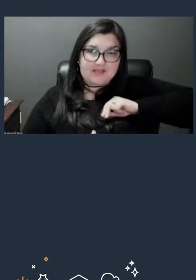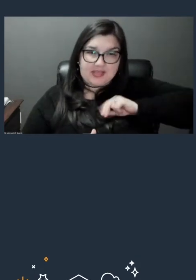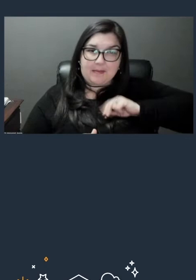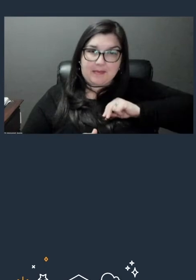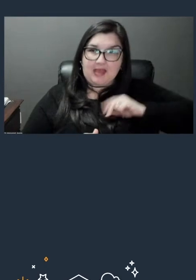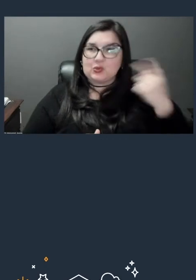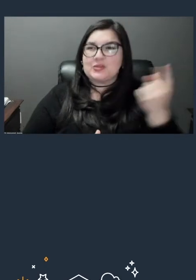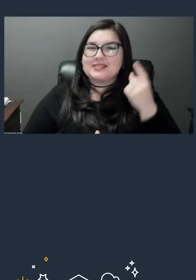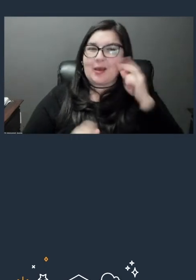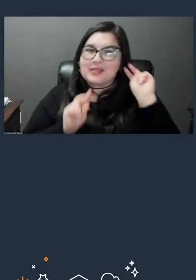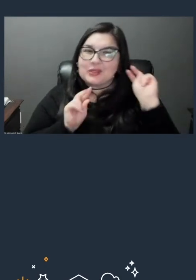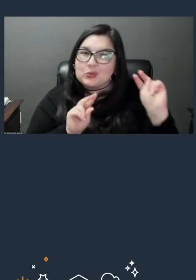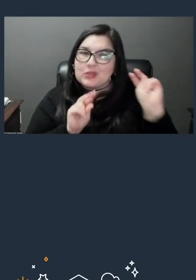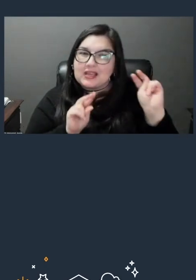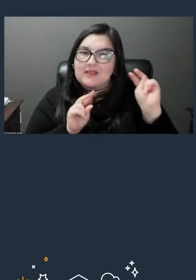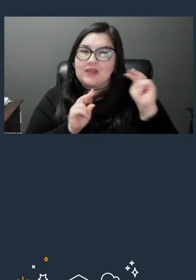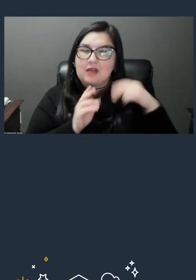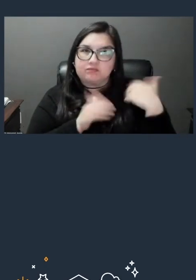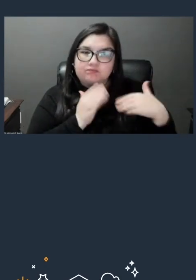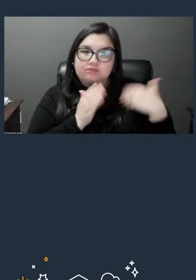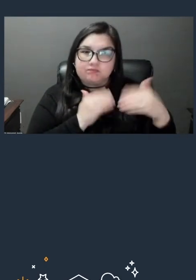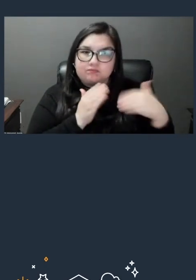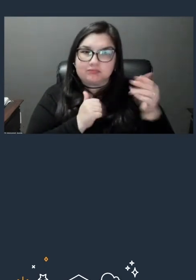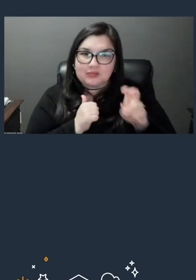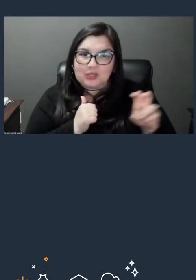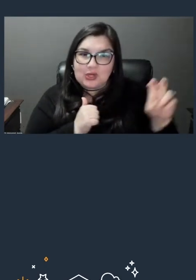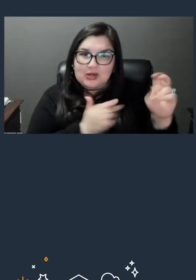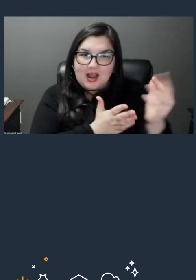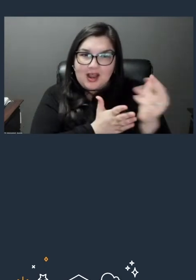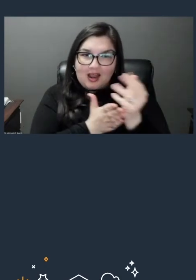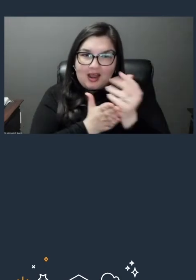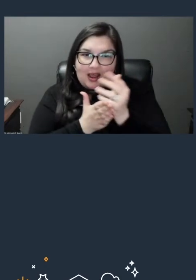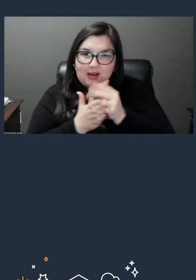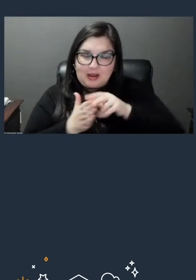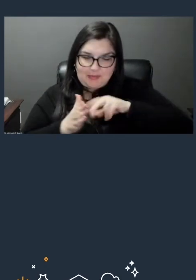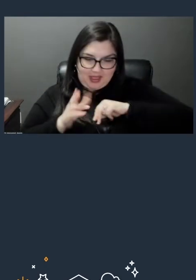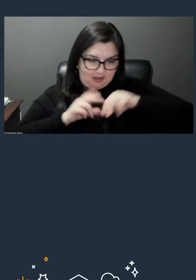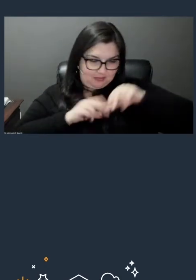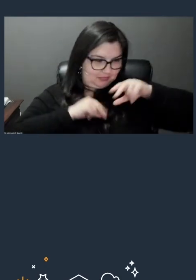as you're going through a badge journey. Cool. One final question from me,